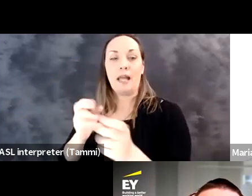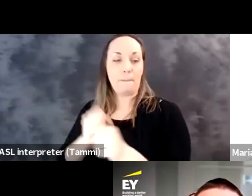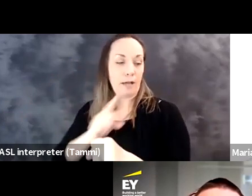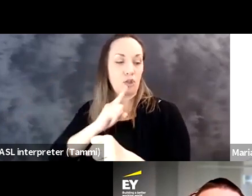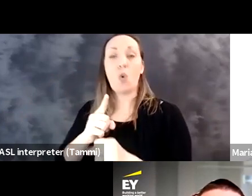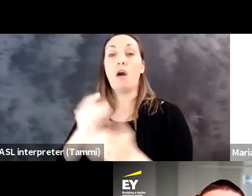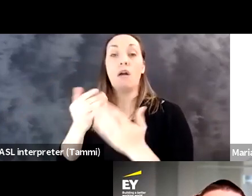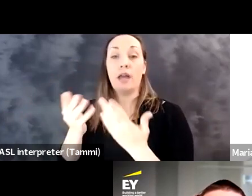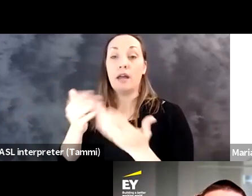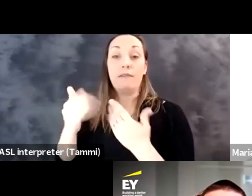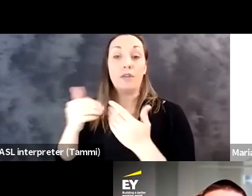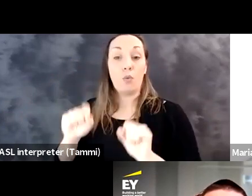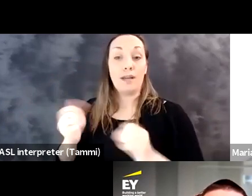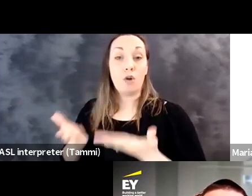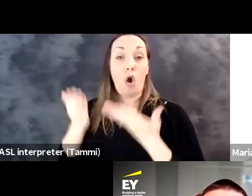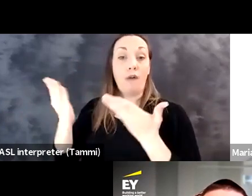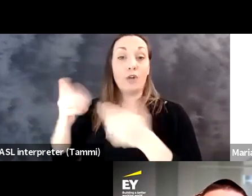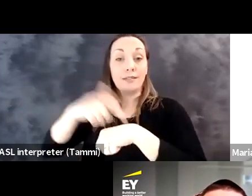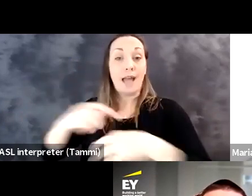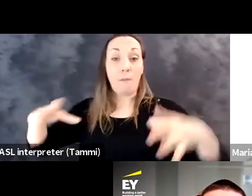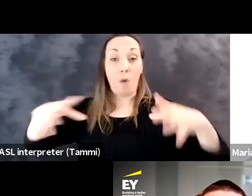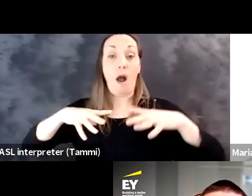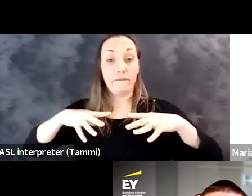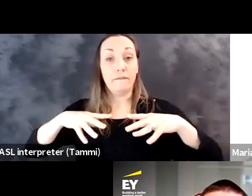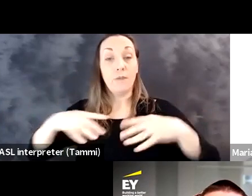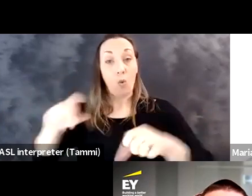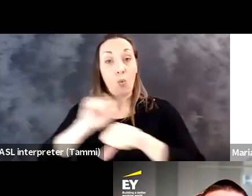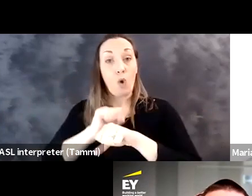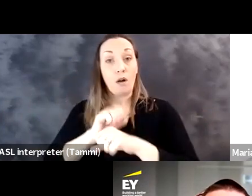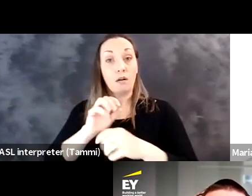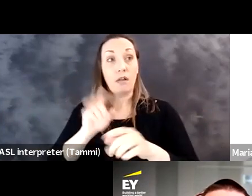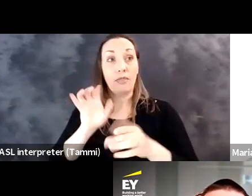We work with employees to accommodate and ensure that although we can offer